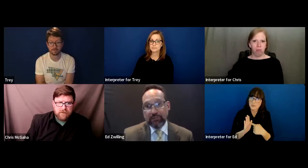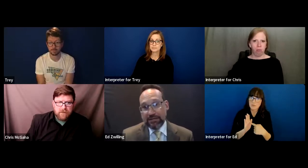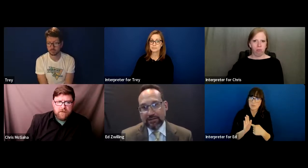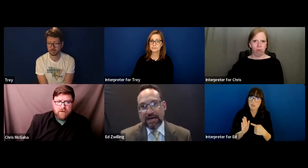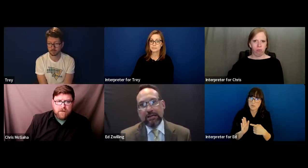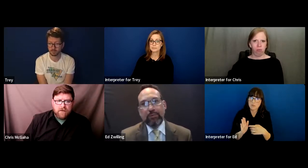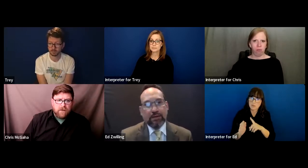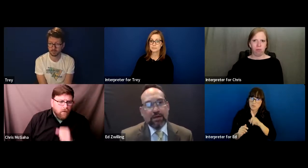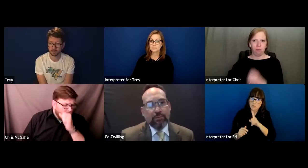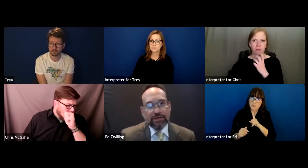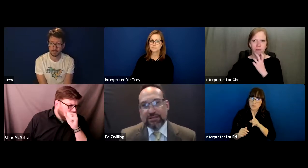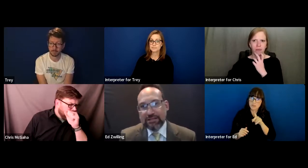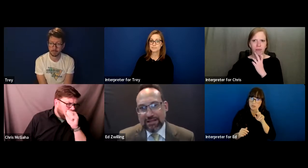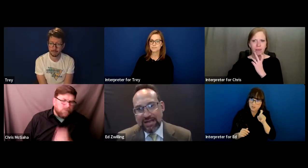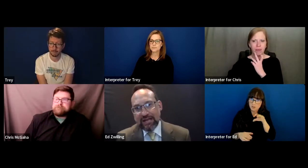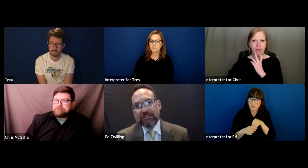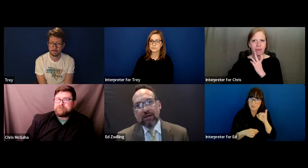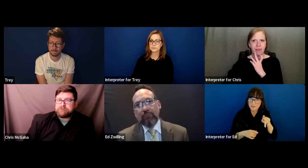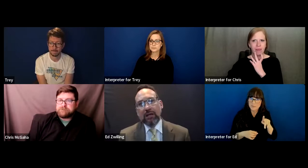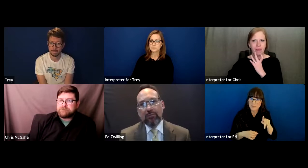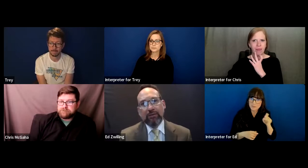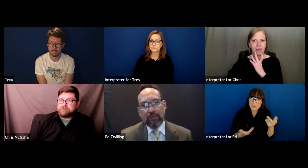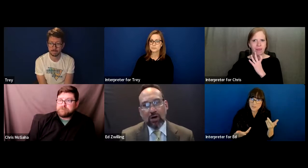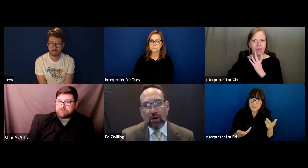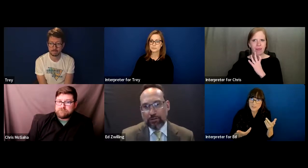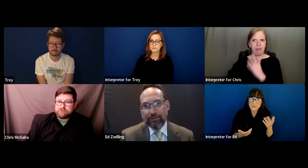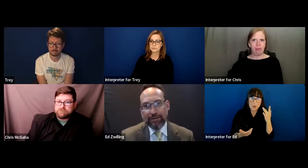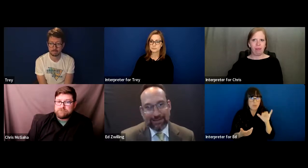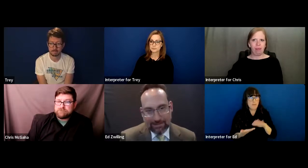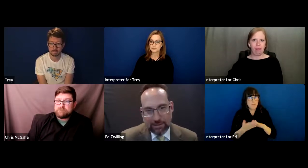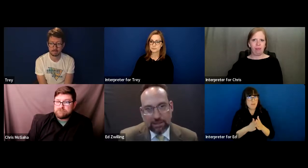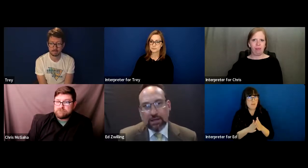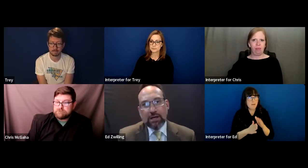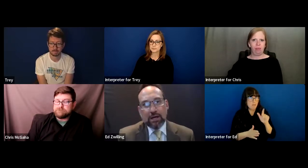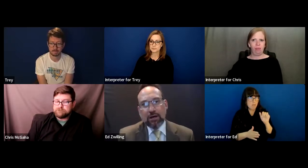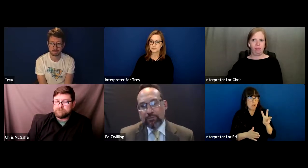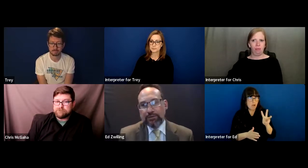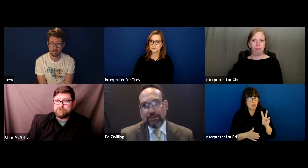should be in the IEP because that ends up becoming the law of the case.